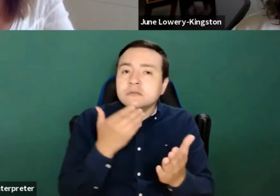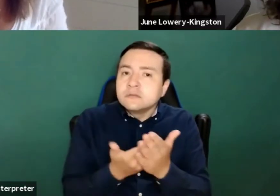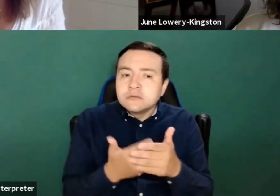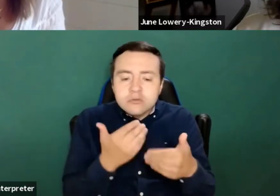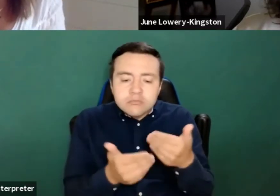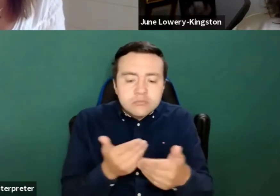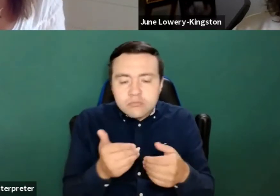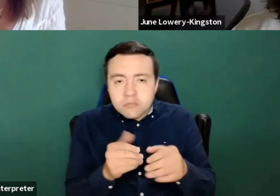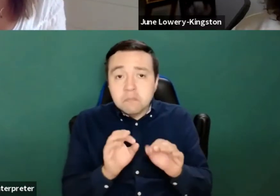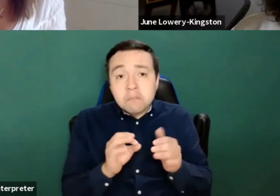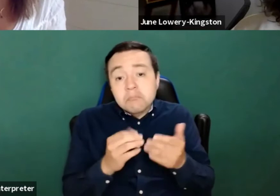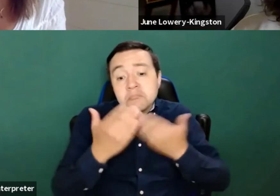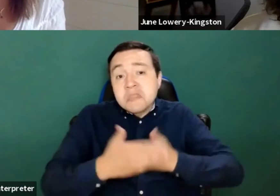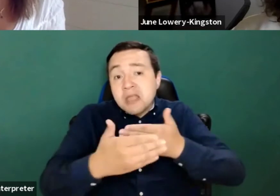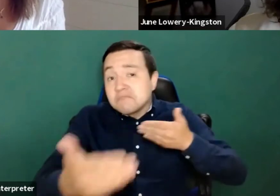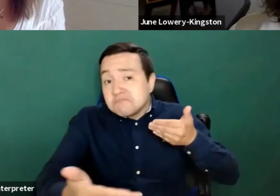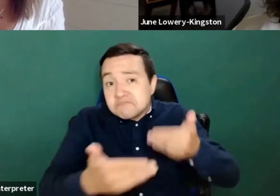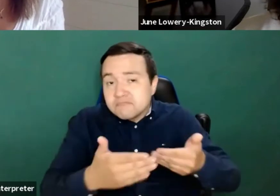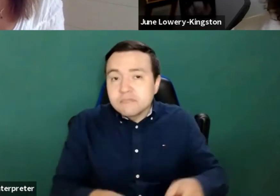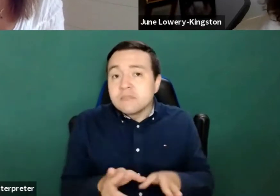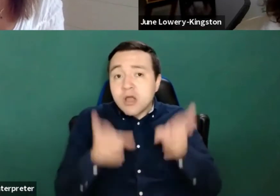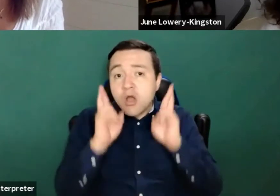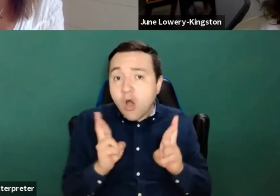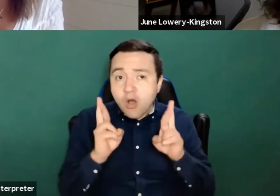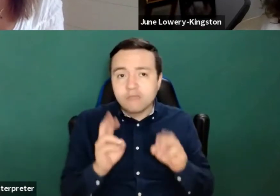So we hope that information will be useful there and I've already shared a link in the